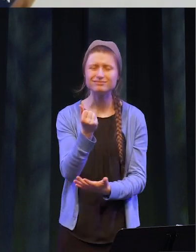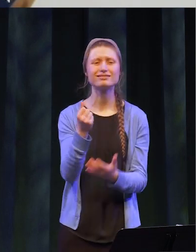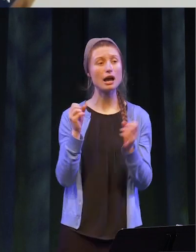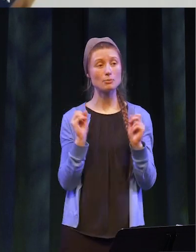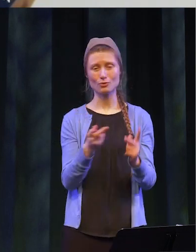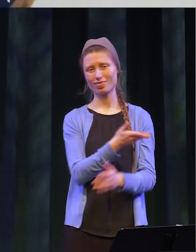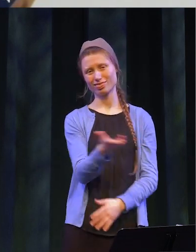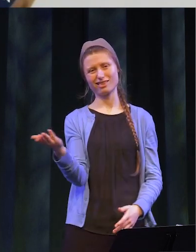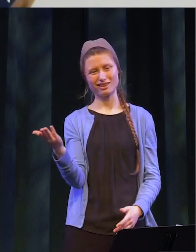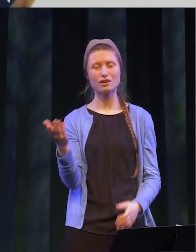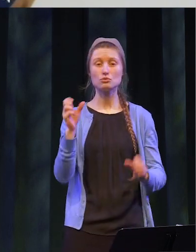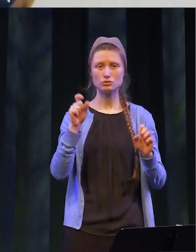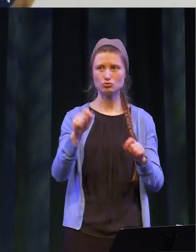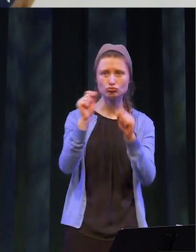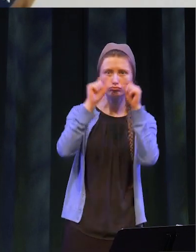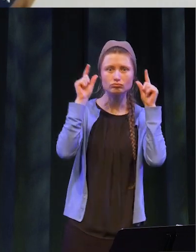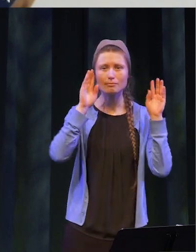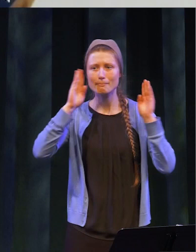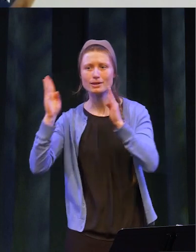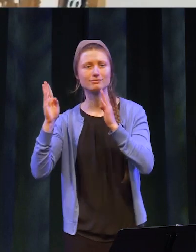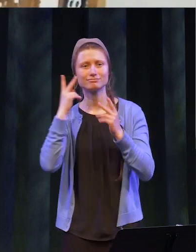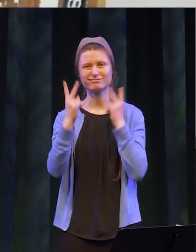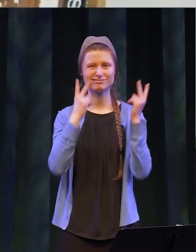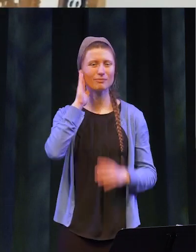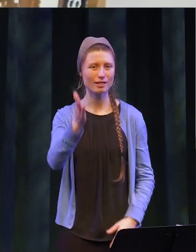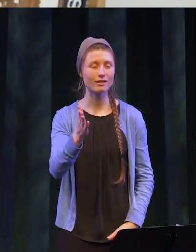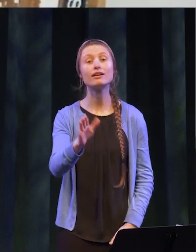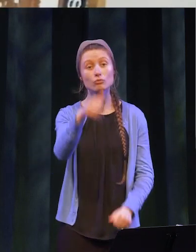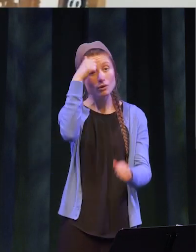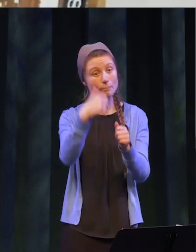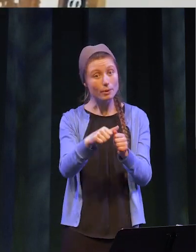out there, you just have to keep your eyes open to them. And don’t forget, you have